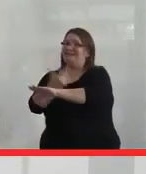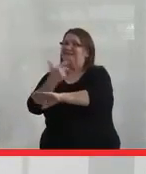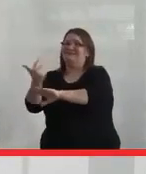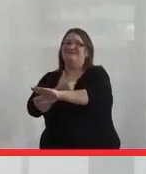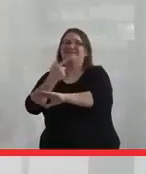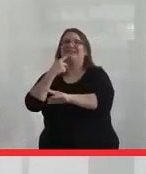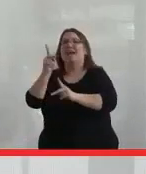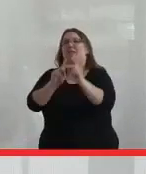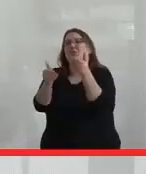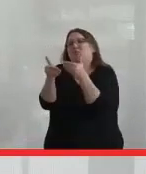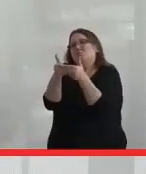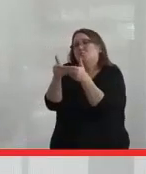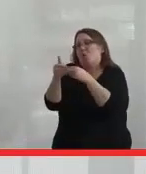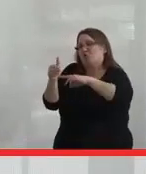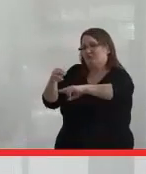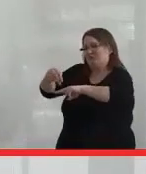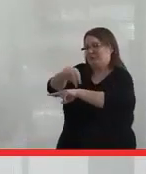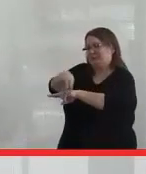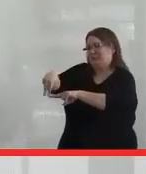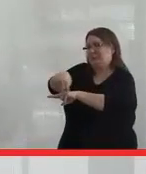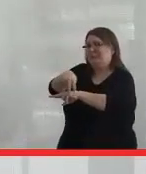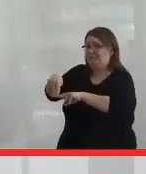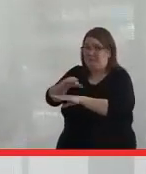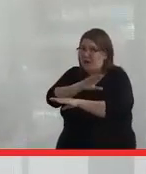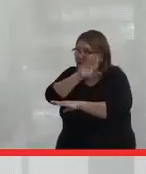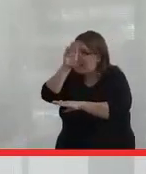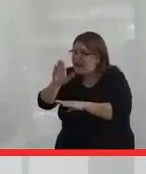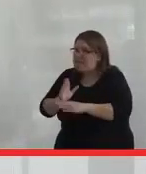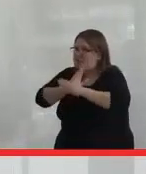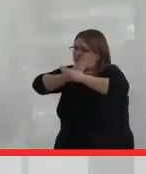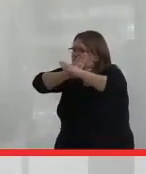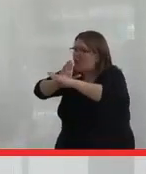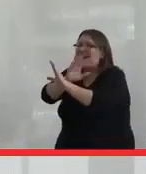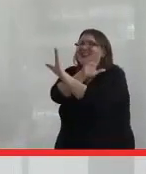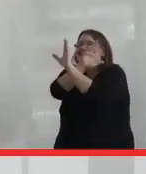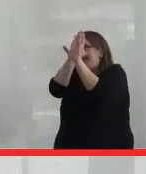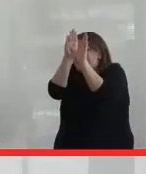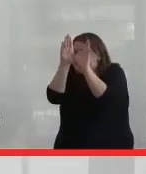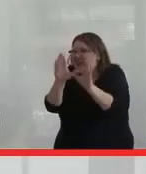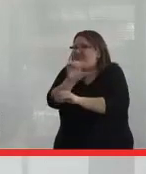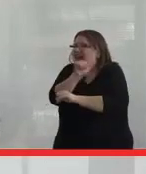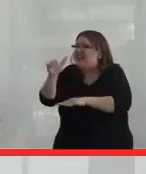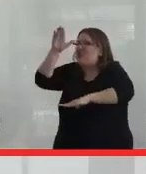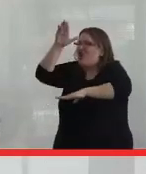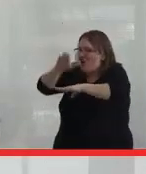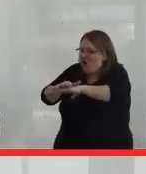said the people were too close to the tracks. But there never was a blockade. There never was anything on the tracks,